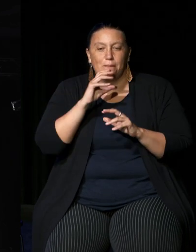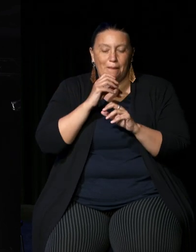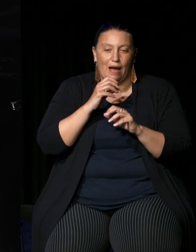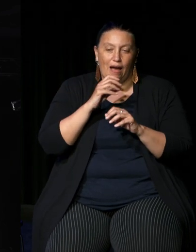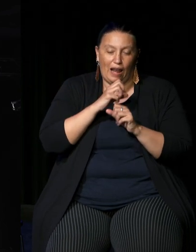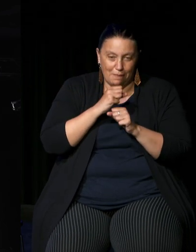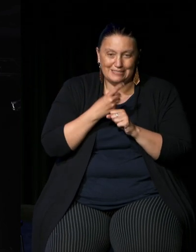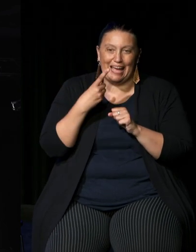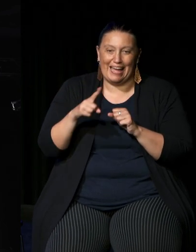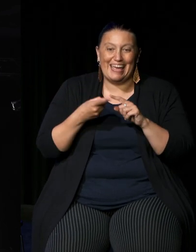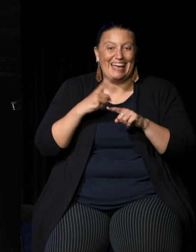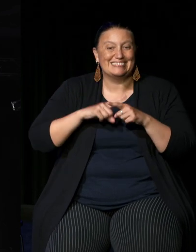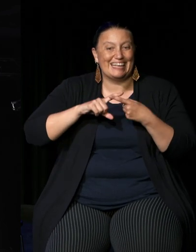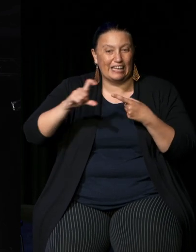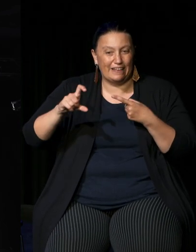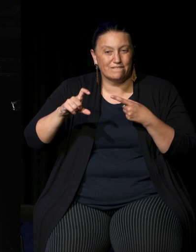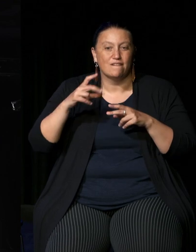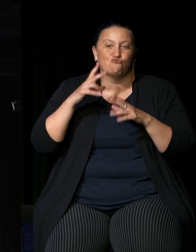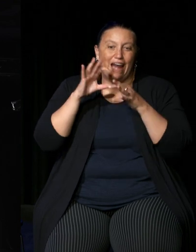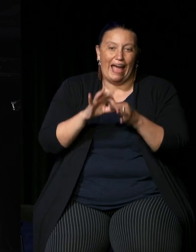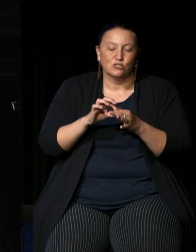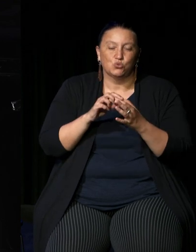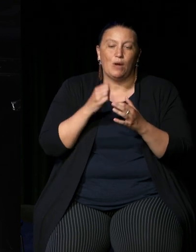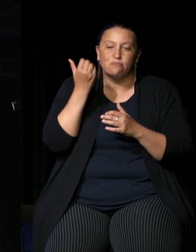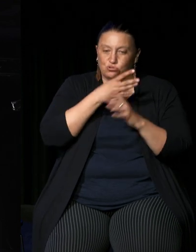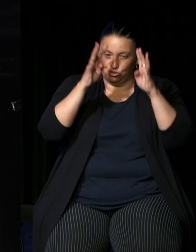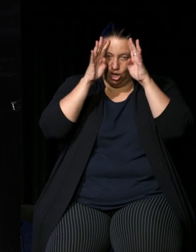Commonwealth on matters relating to Aboriginal Torres Strait Islander people and the Parliament